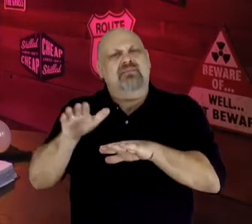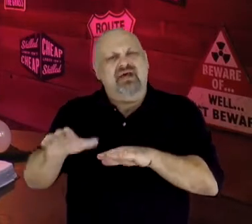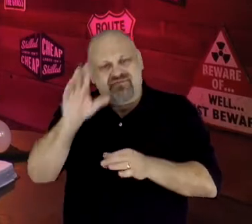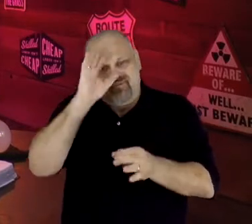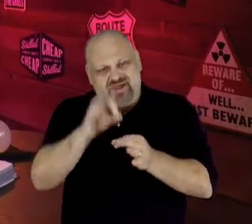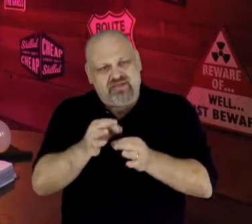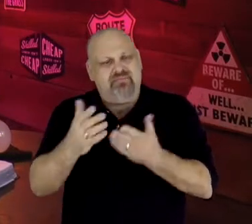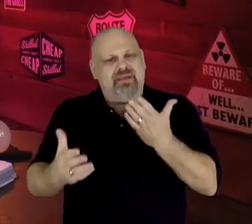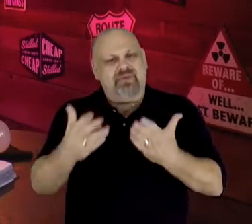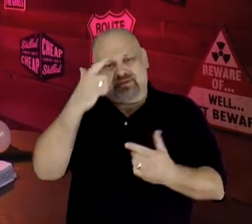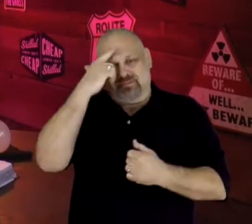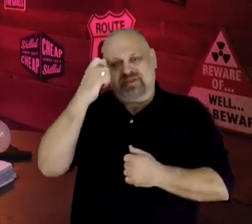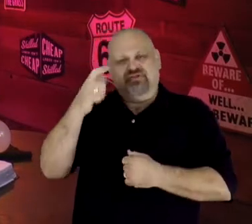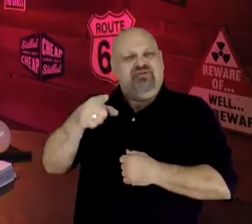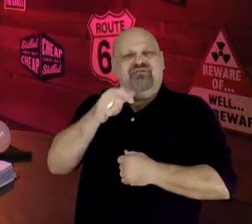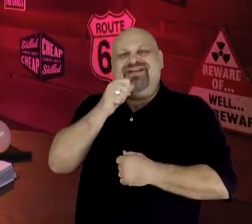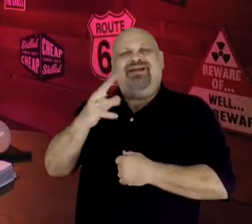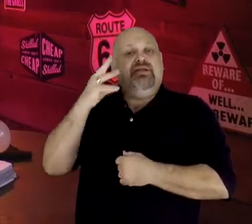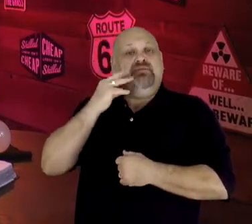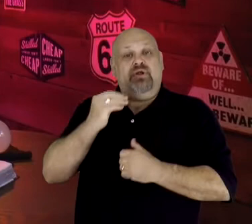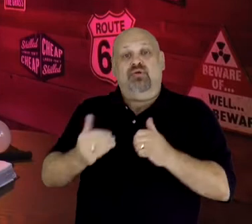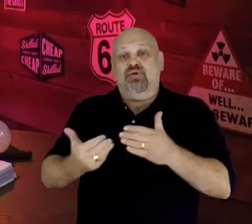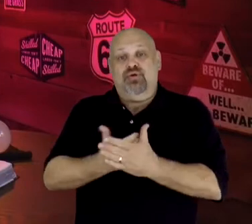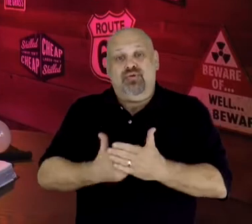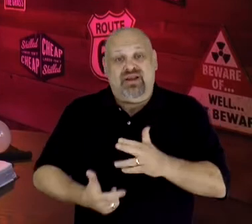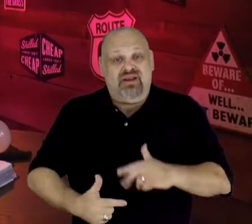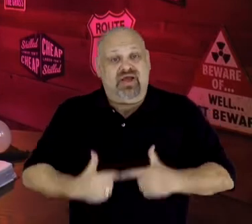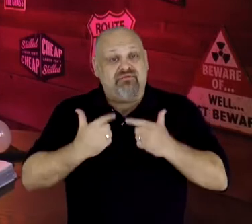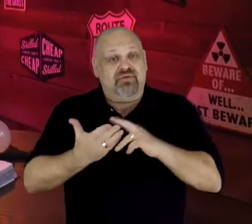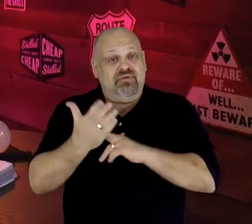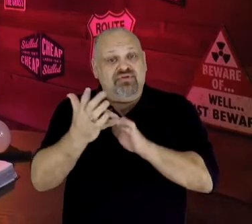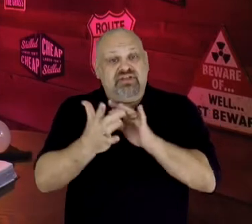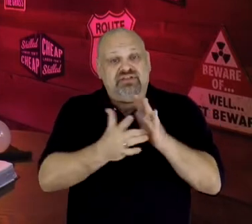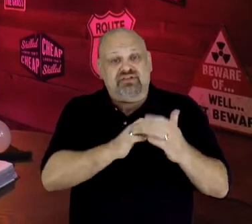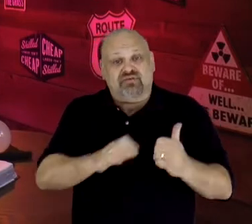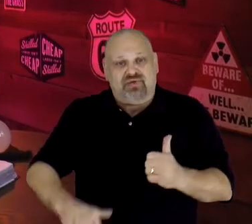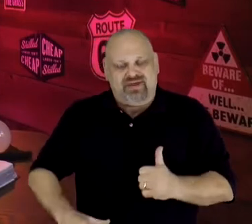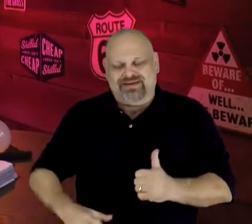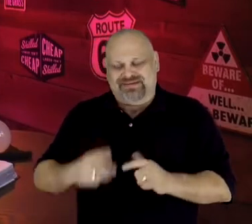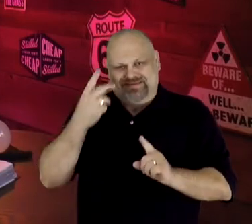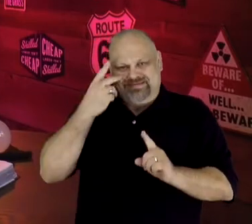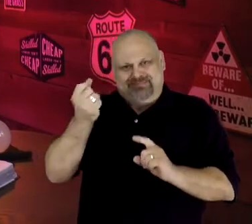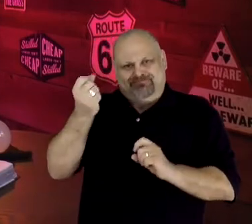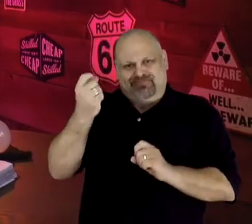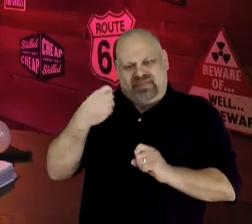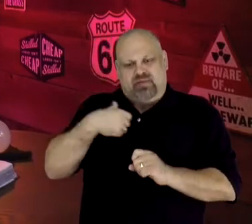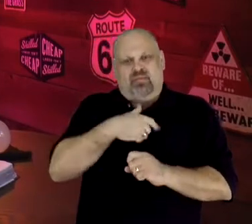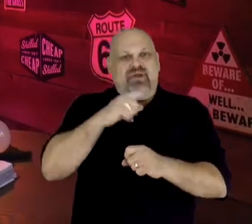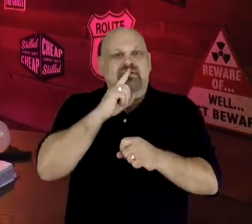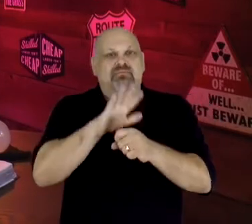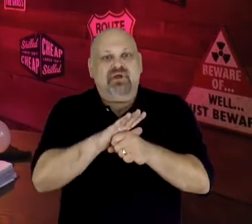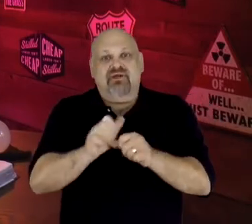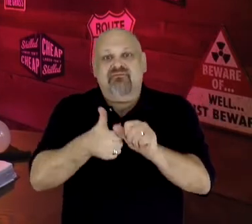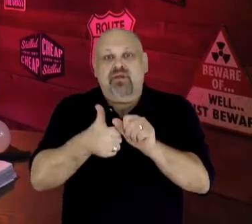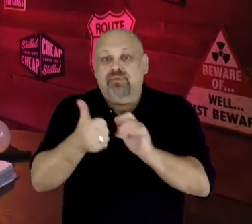haven't experienced new life through Jesus Christ. You see, when we are committed to following Jesus,